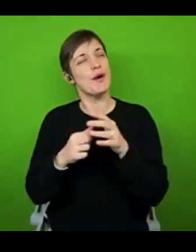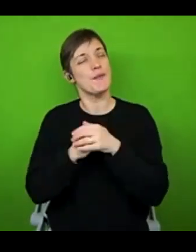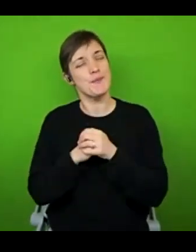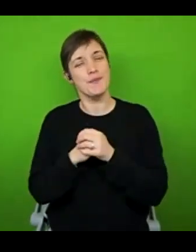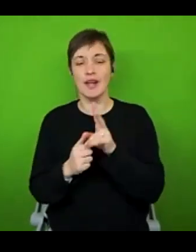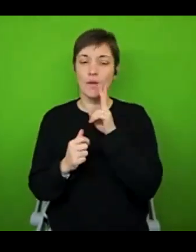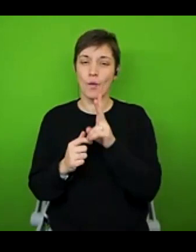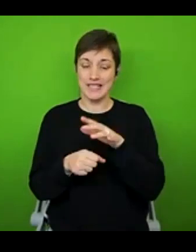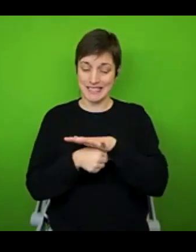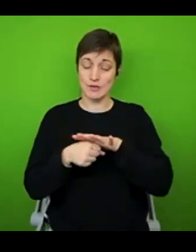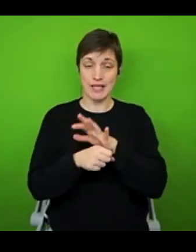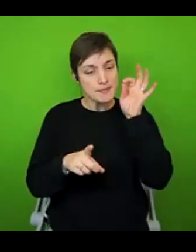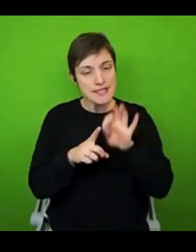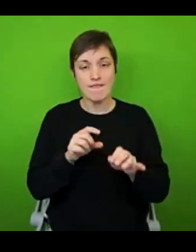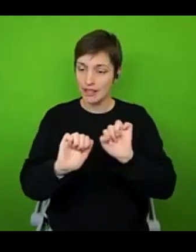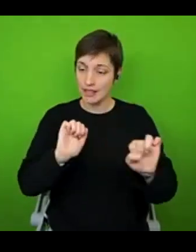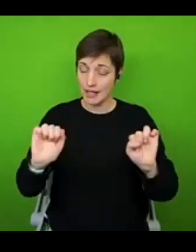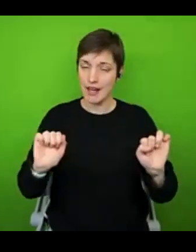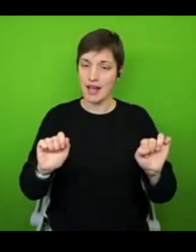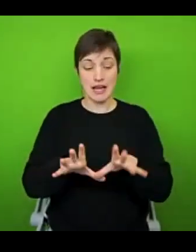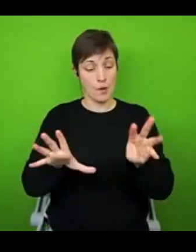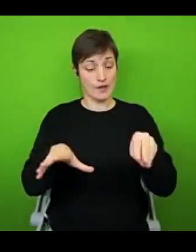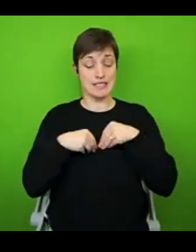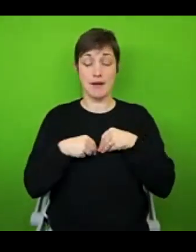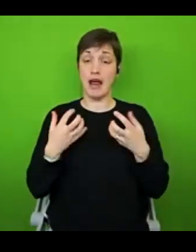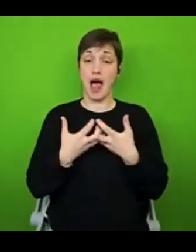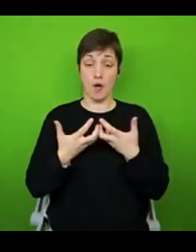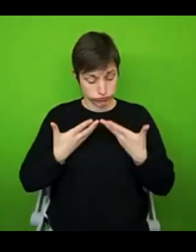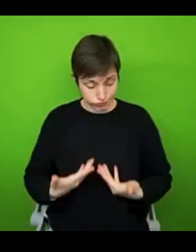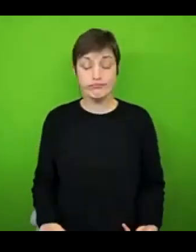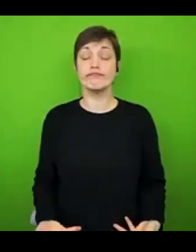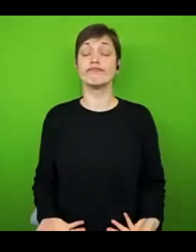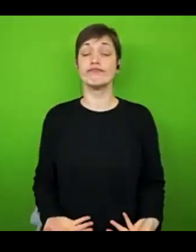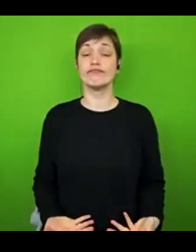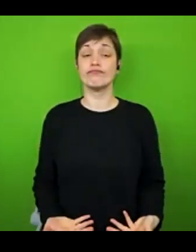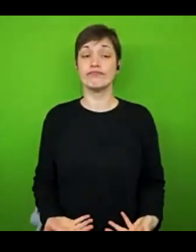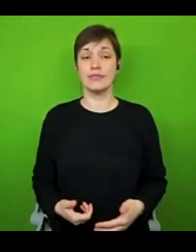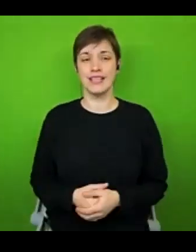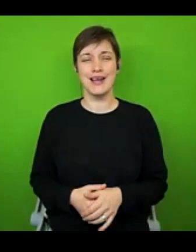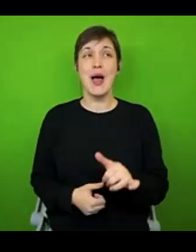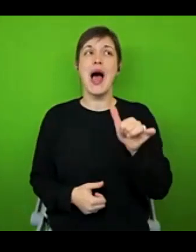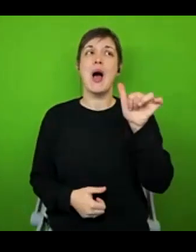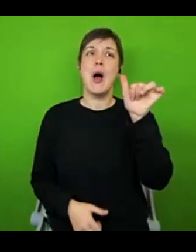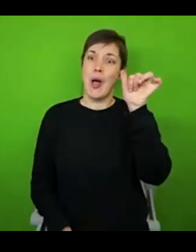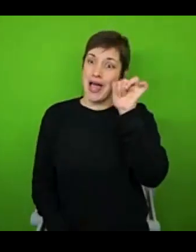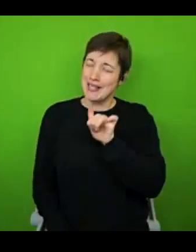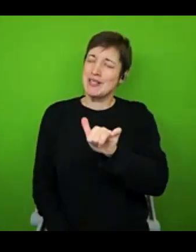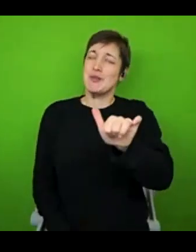situation and accept yourself exactly as you are, which I know, trust me, I really do know, that can be so much